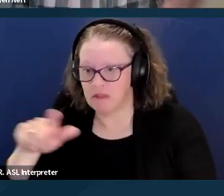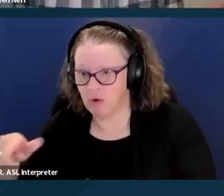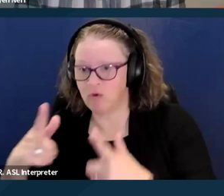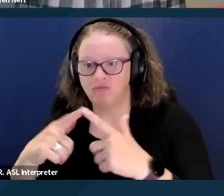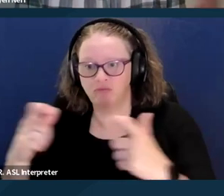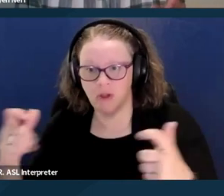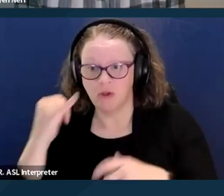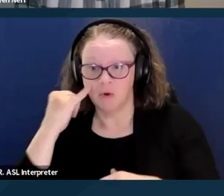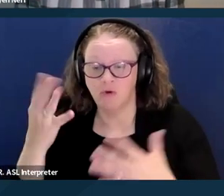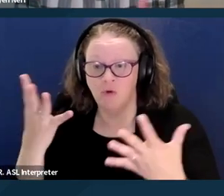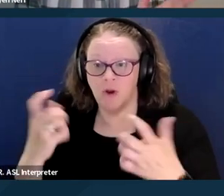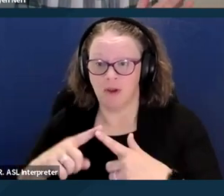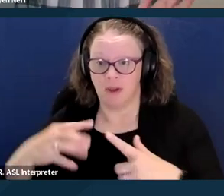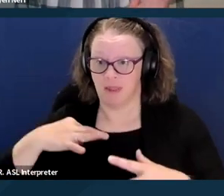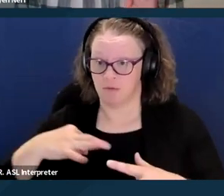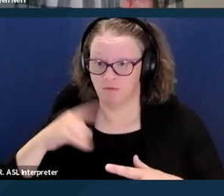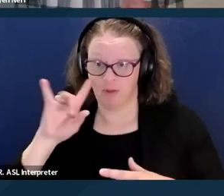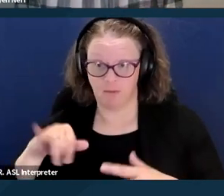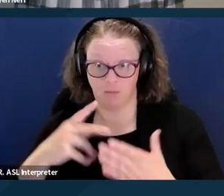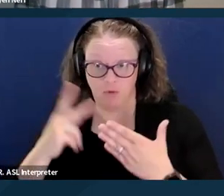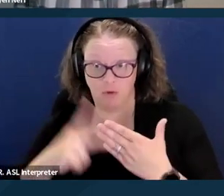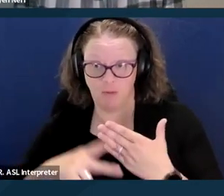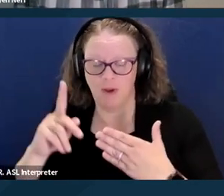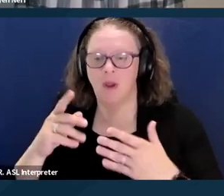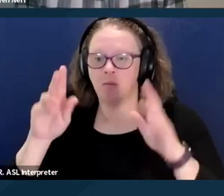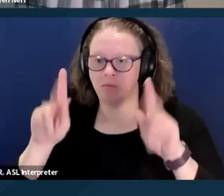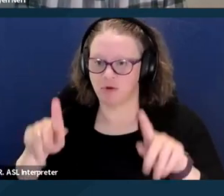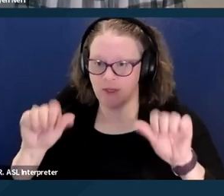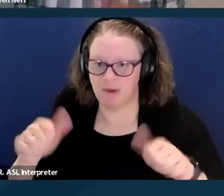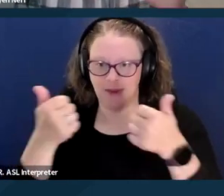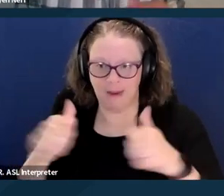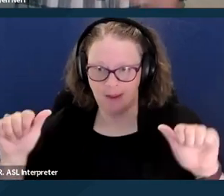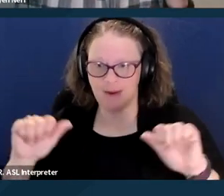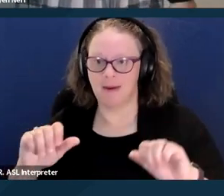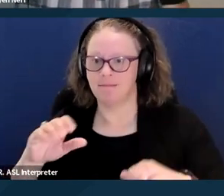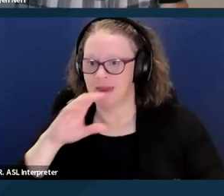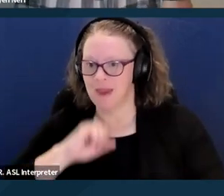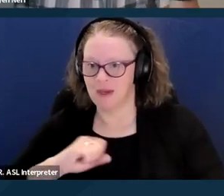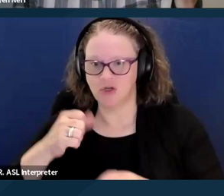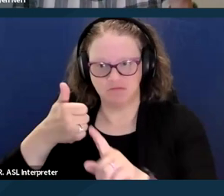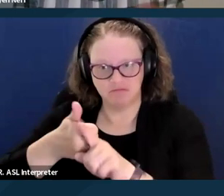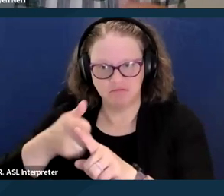this is a person of any age who again is Medi-Cal eligible, meaning that same level of care